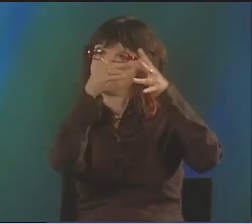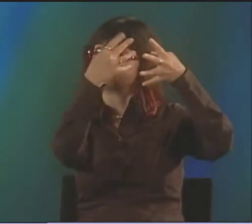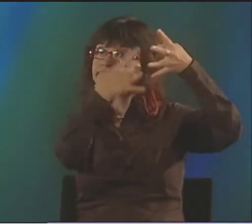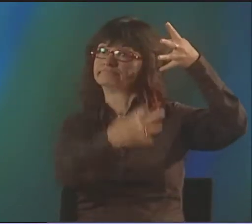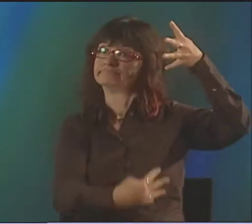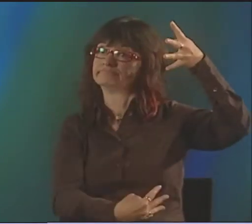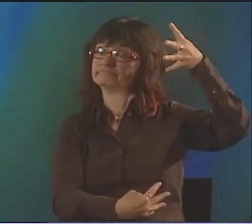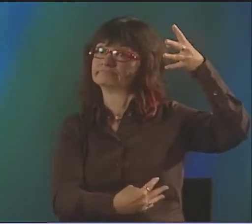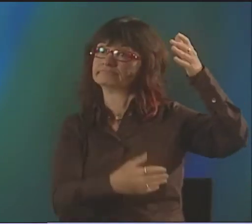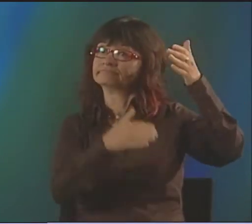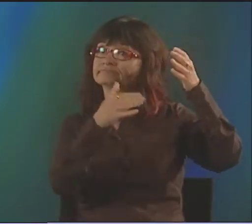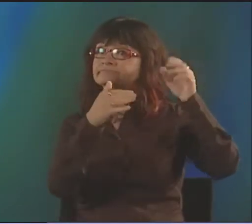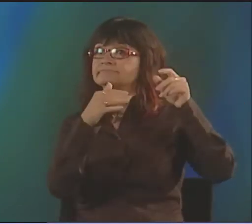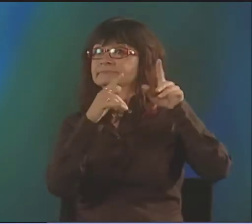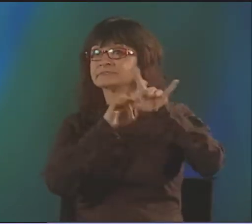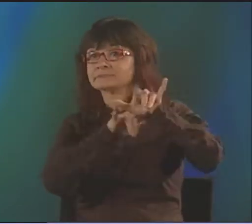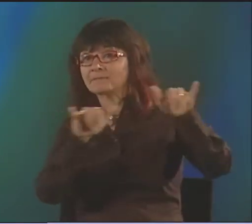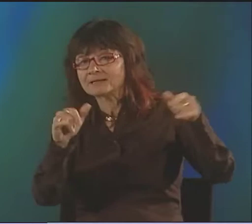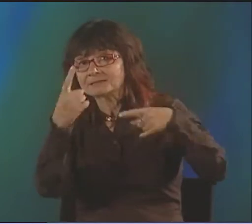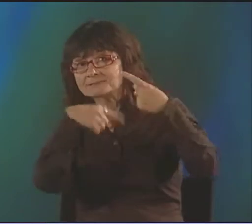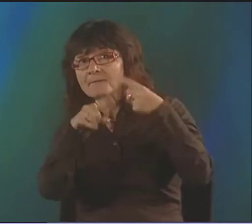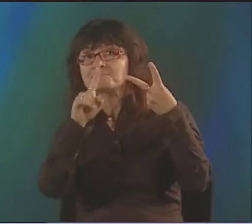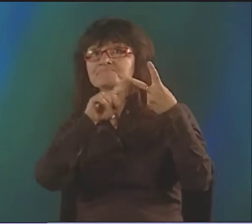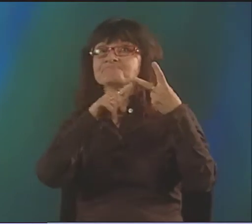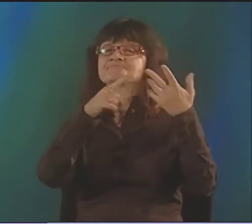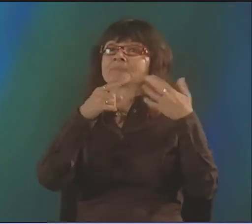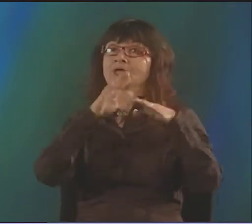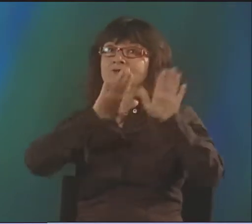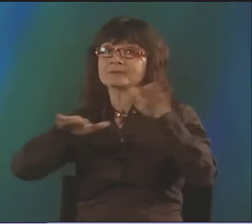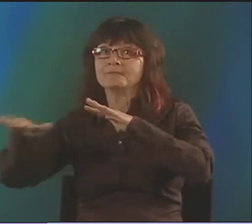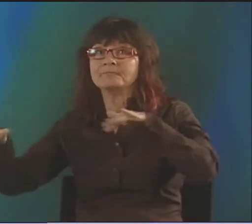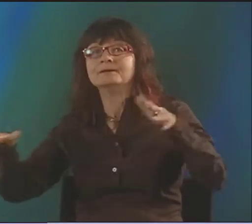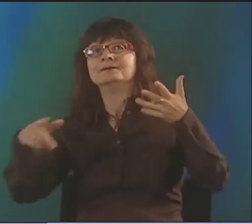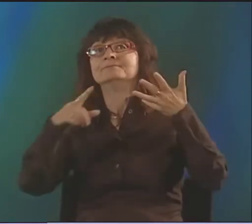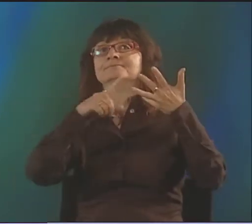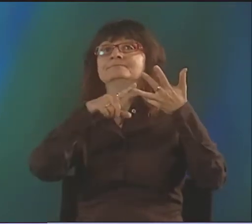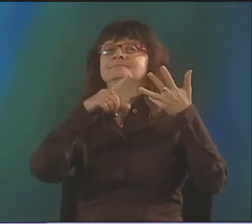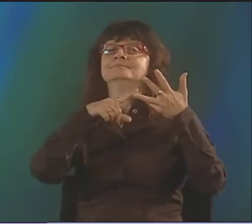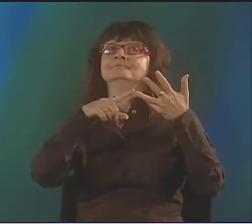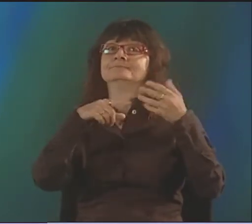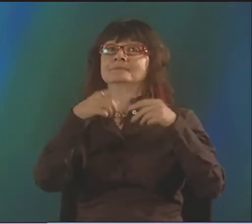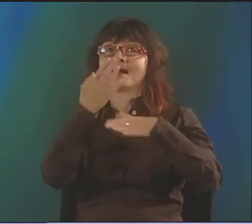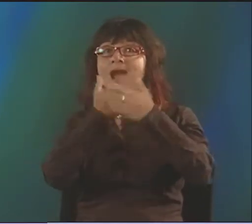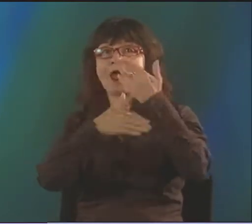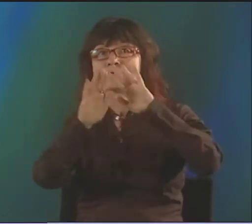SO IT'S INTERESTING TO EDUCATE PEOPLE IN SWEDEN ABOUT THESE DIFFERENT TECHNIQUES THAT I'VE SEEN--